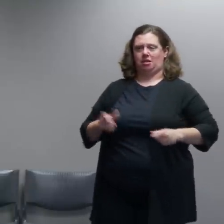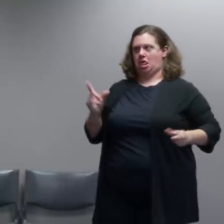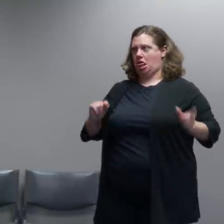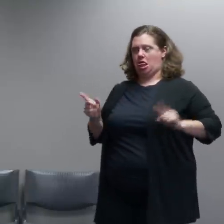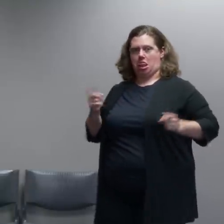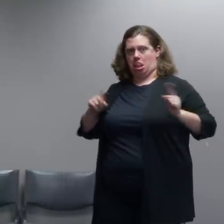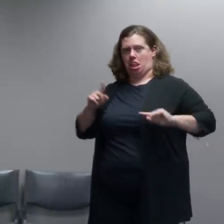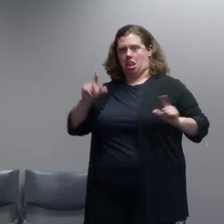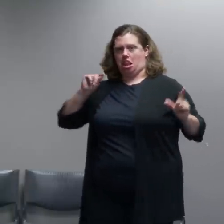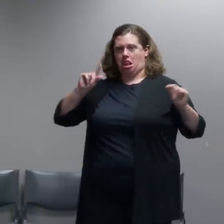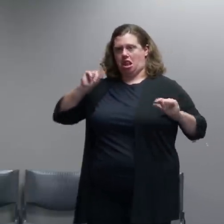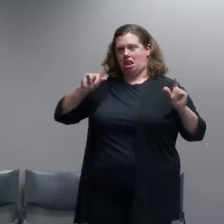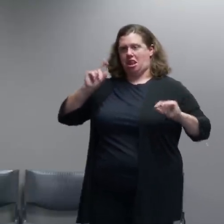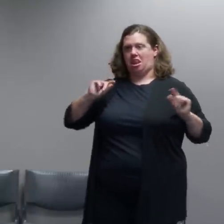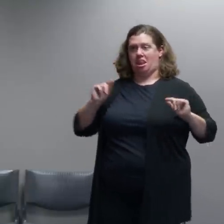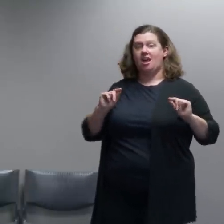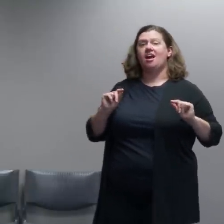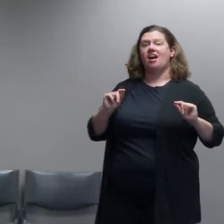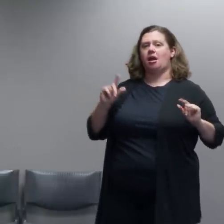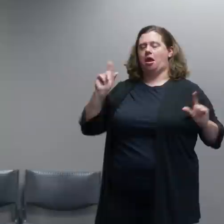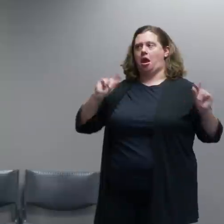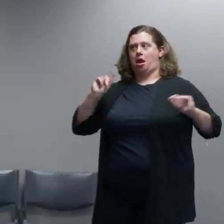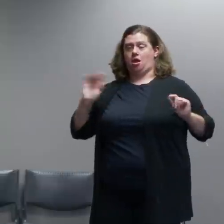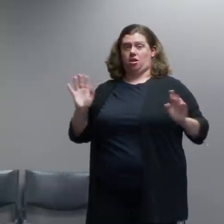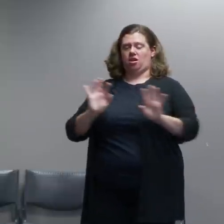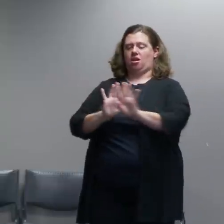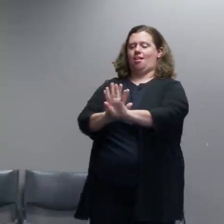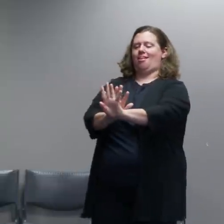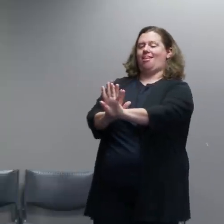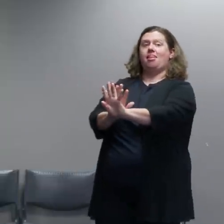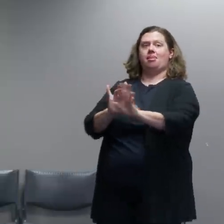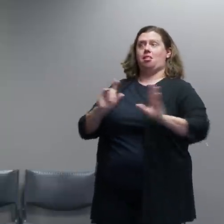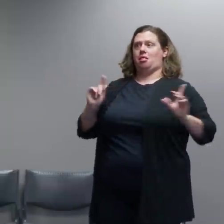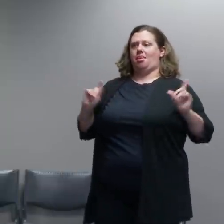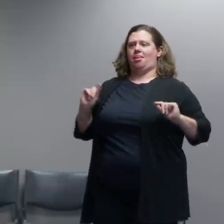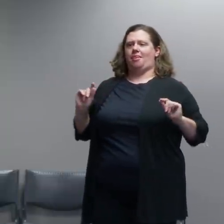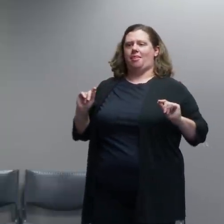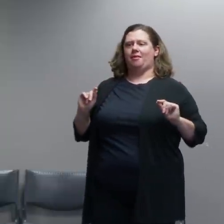Their the line if you will on 4th Avenue, it's really easy to get a car down 4th Avenue